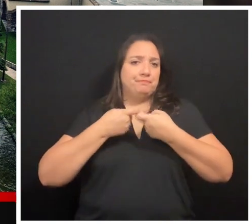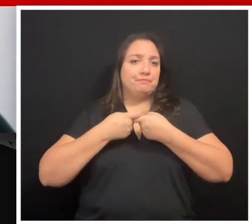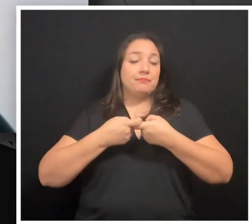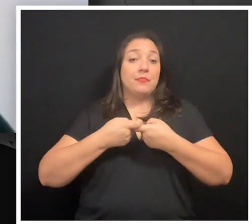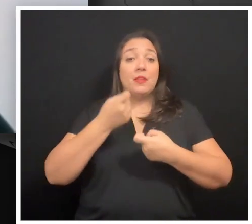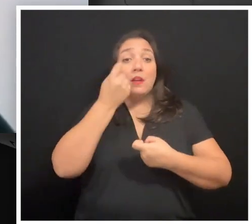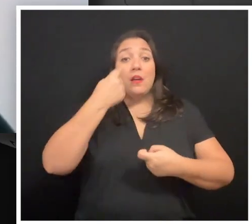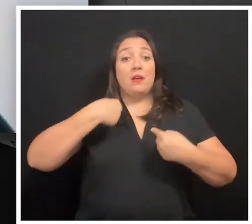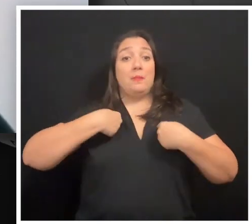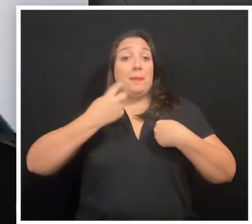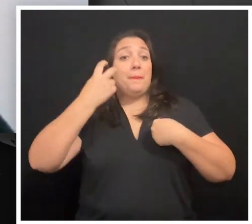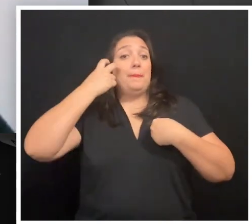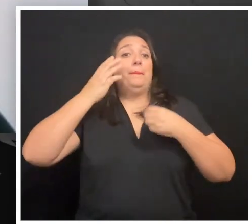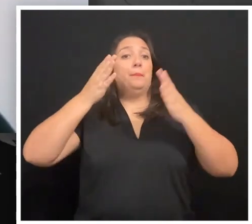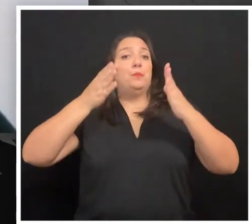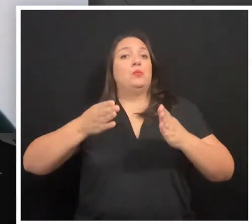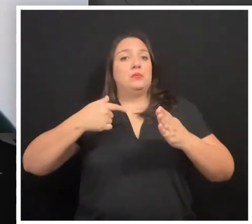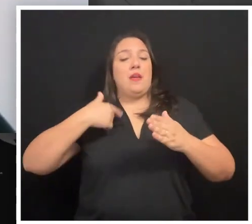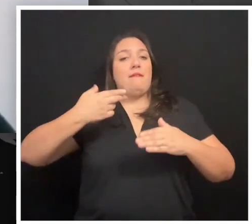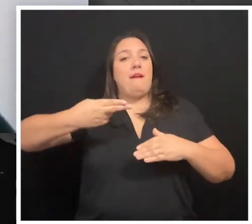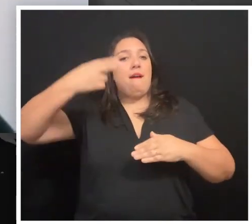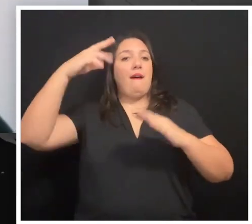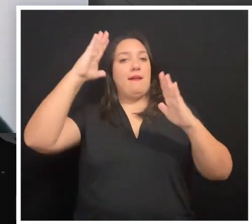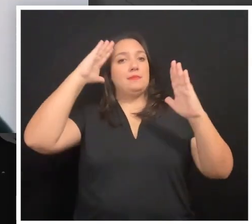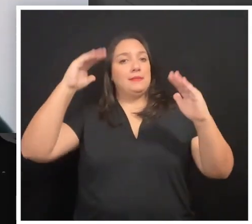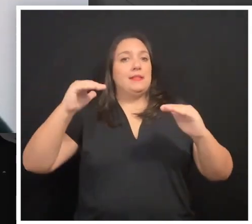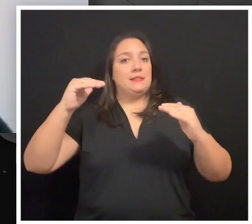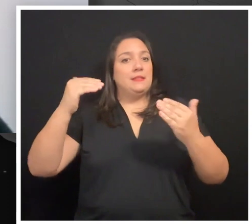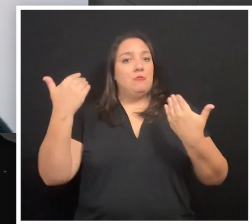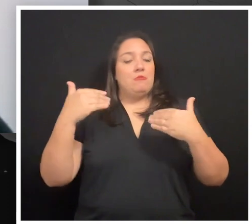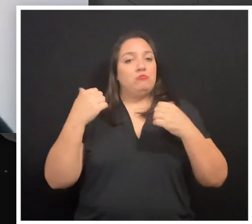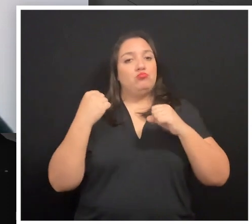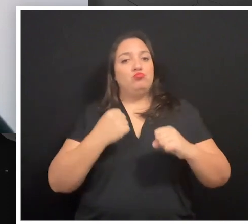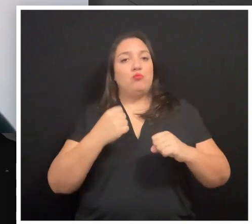As a blind individual, I have high expectations for my community.